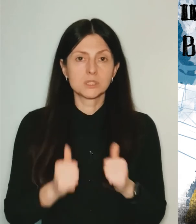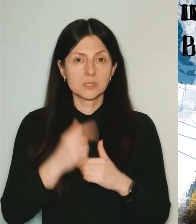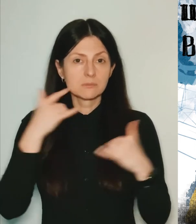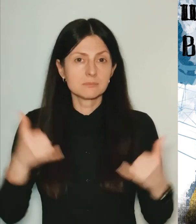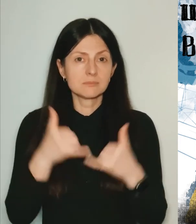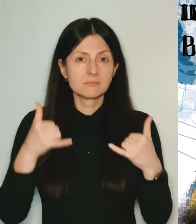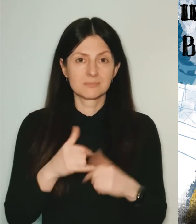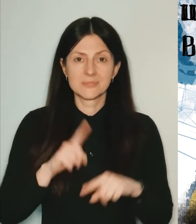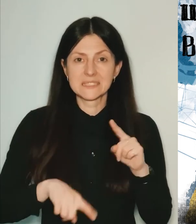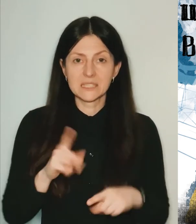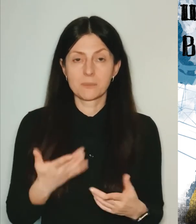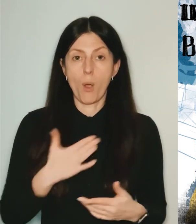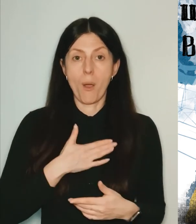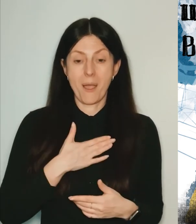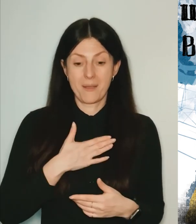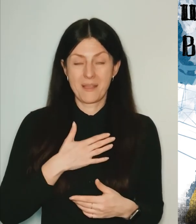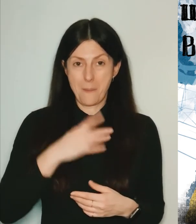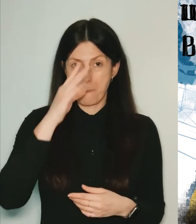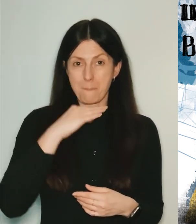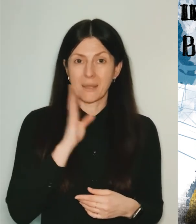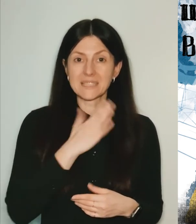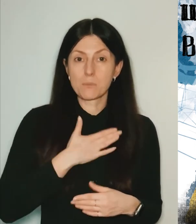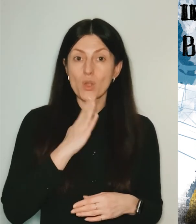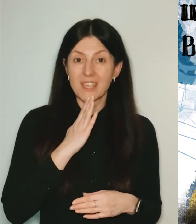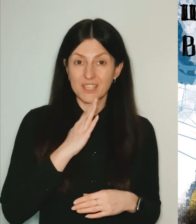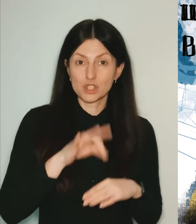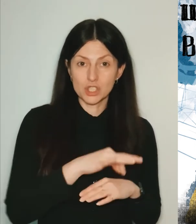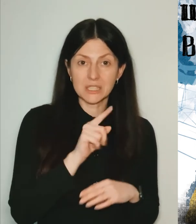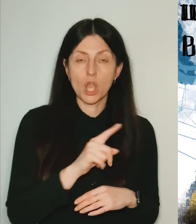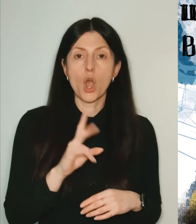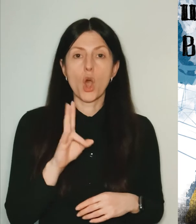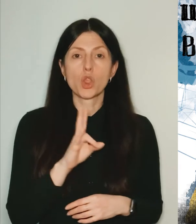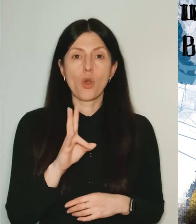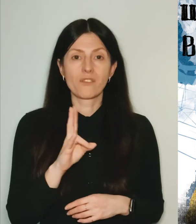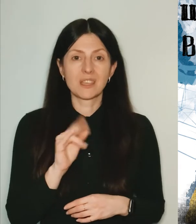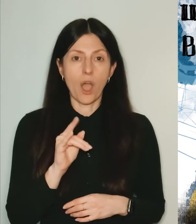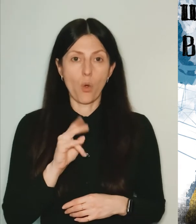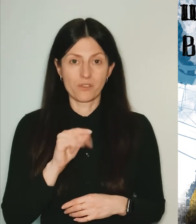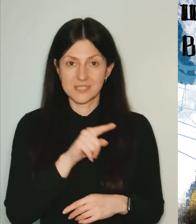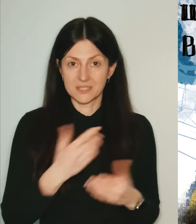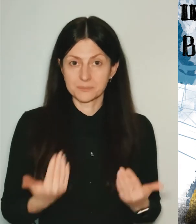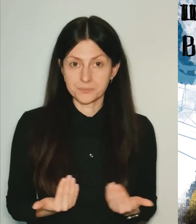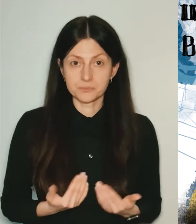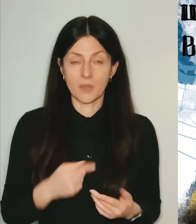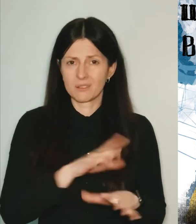My wife parents live in Nova Kakhovka which was taken up by Russians without a single shot